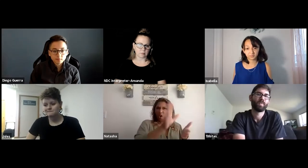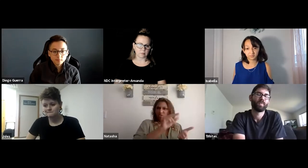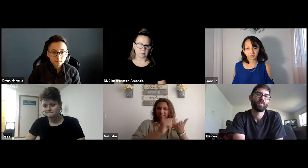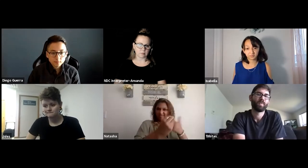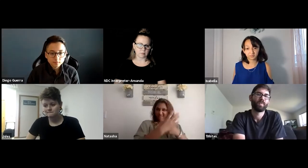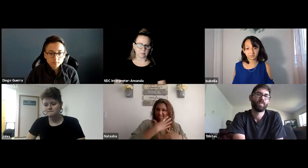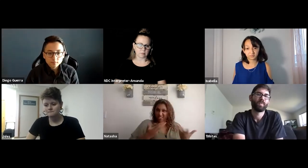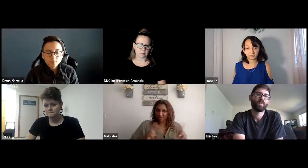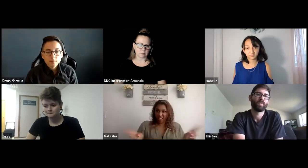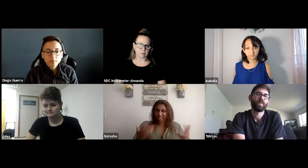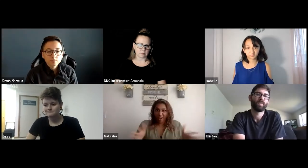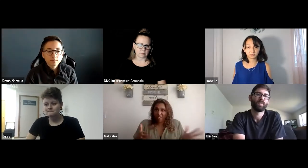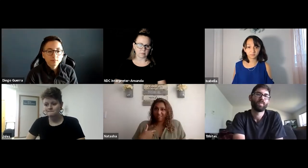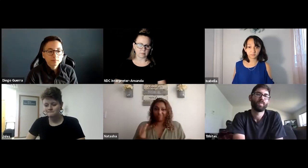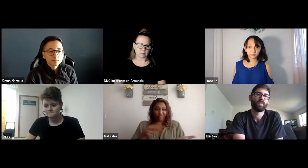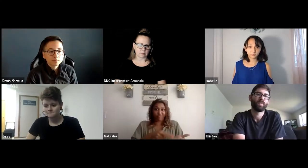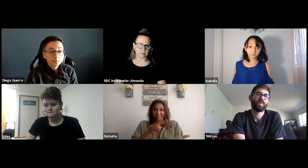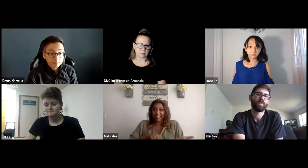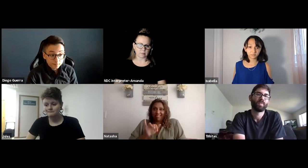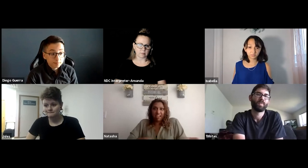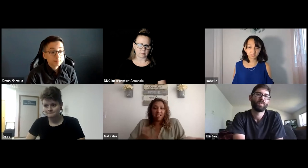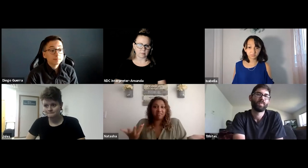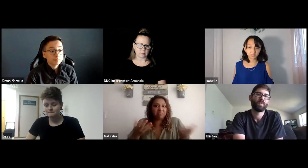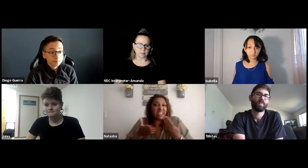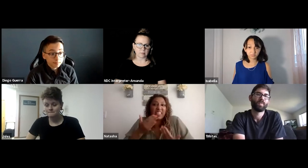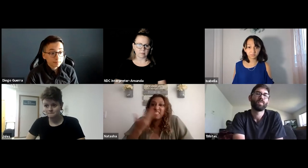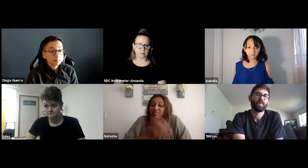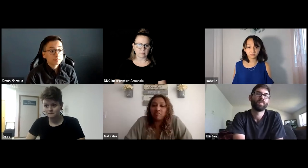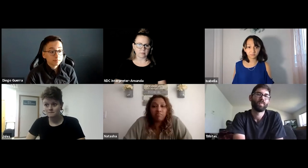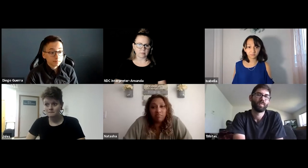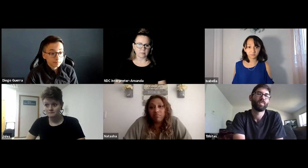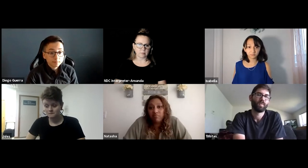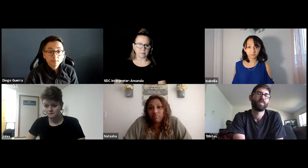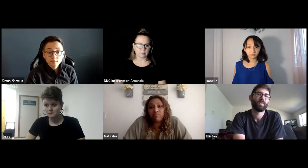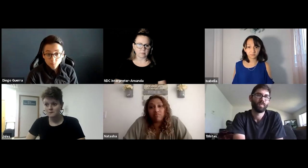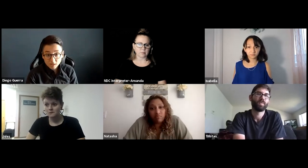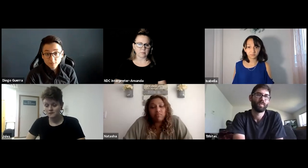And the professor because they have their own notes was able to forward those to me and I was able to work with those.